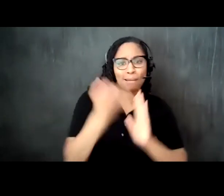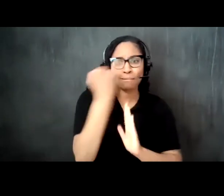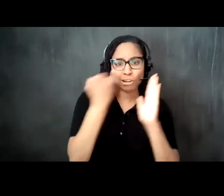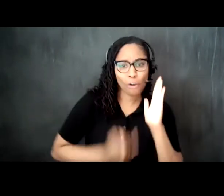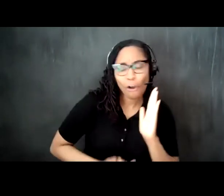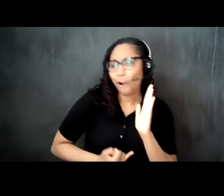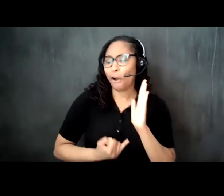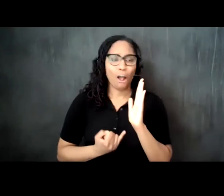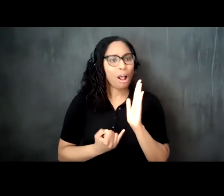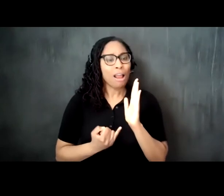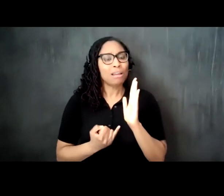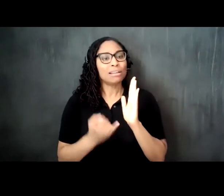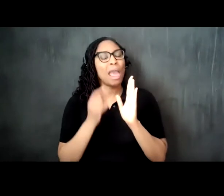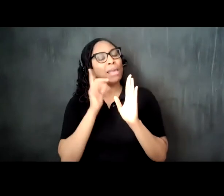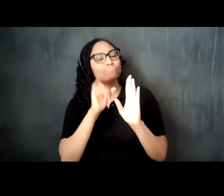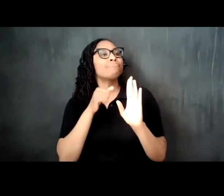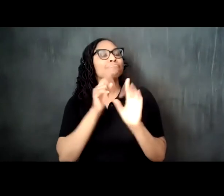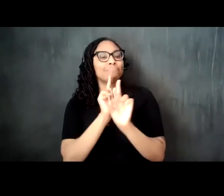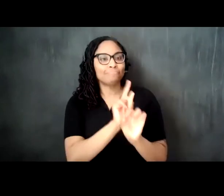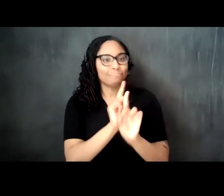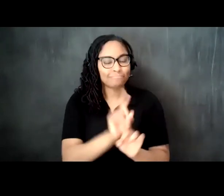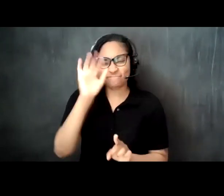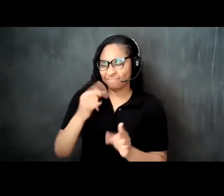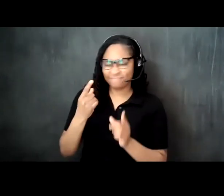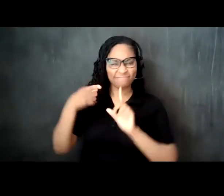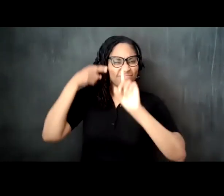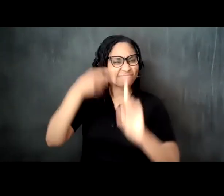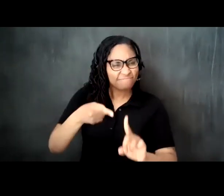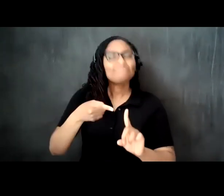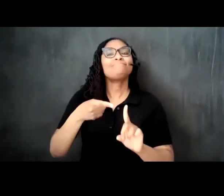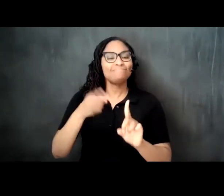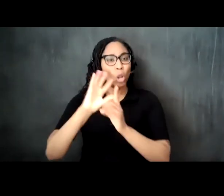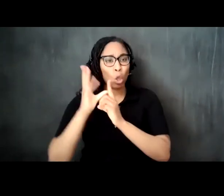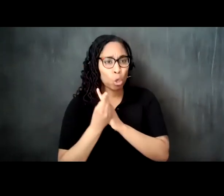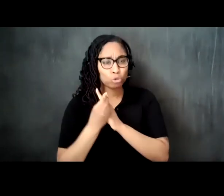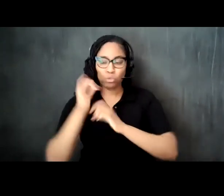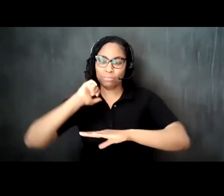akan remy's mission is to preserve cultural institutions history and artifacts just like her